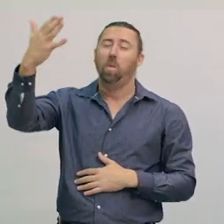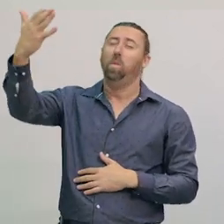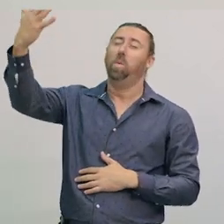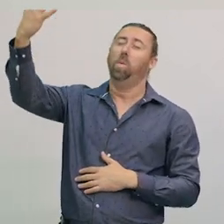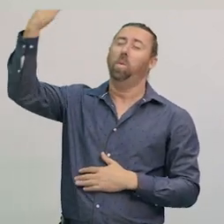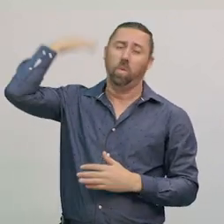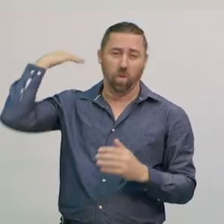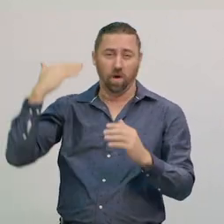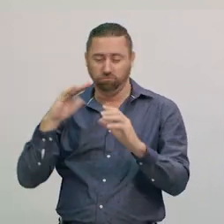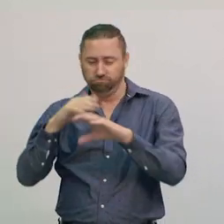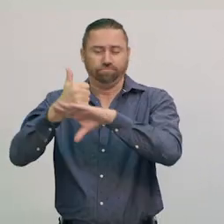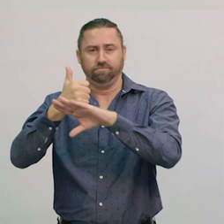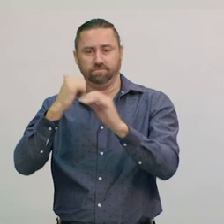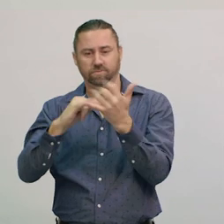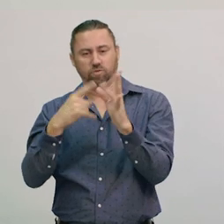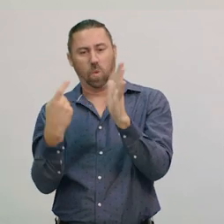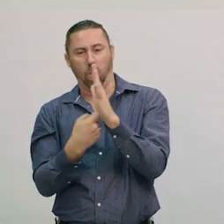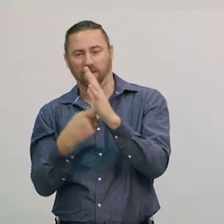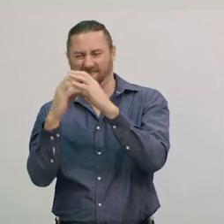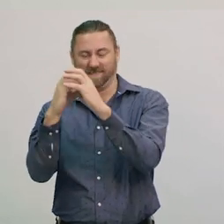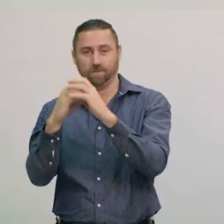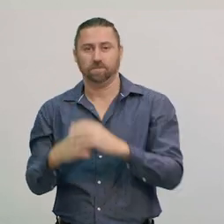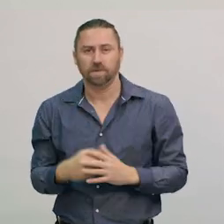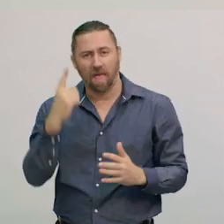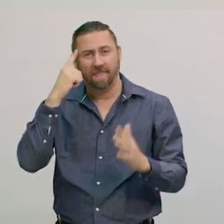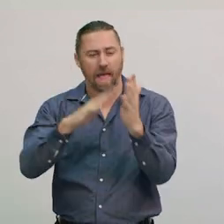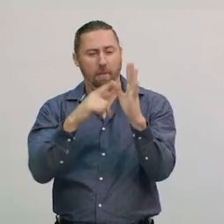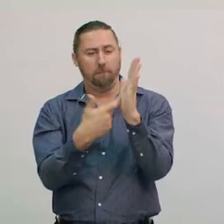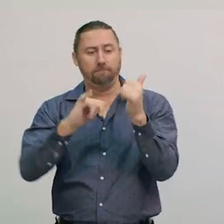It is currently thought that an object the size of Mars collided with Earth,